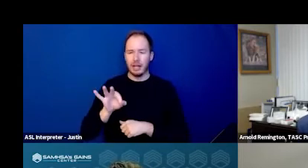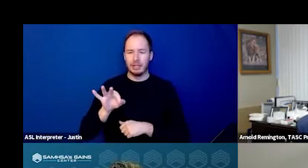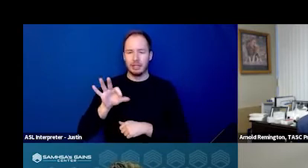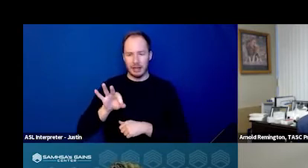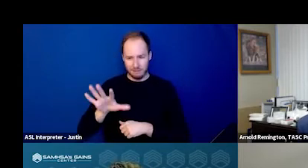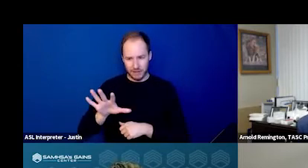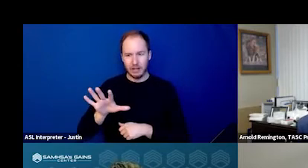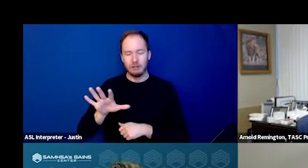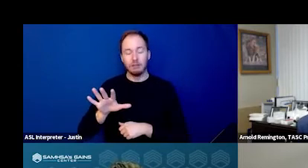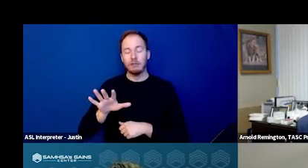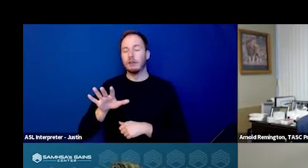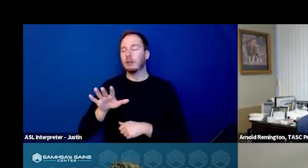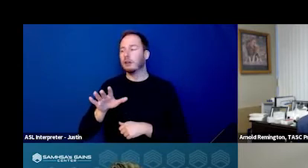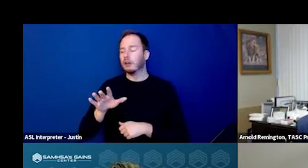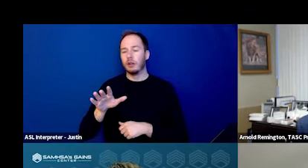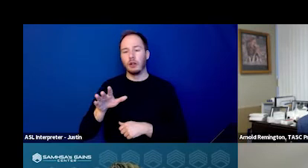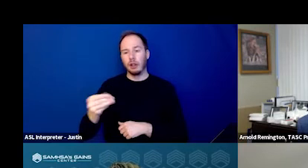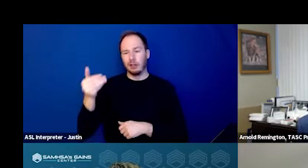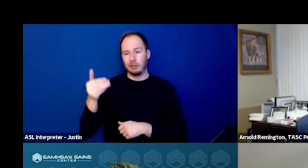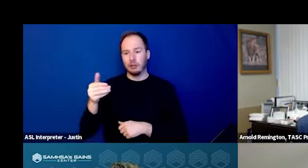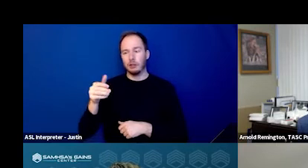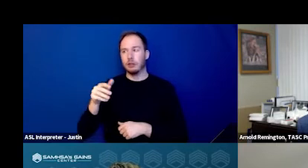Back in 2005, right around the time Katrina hit,